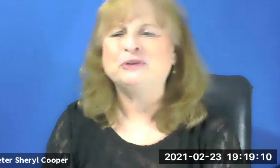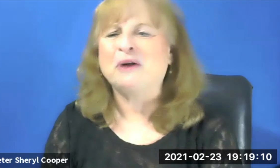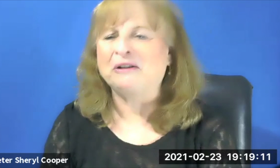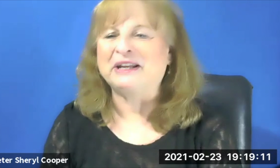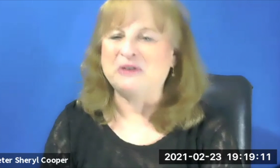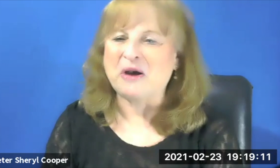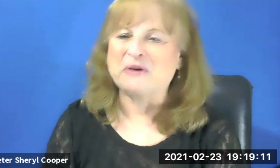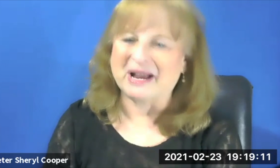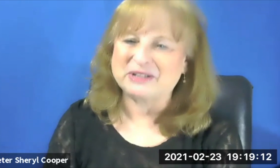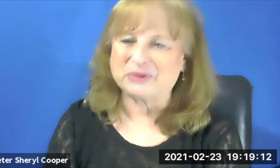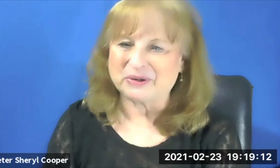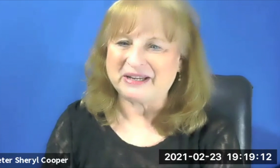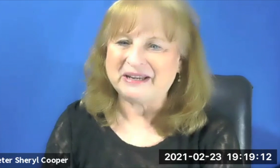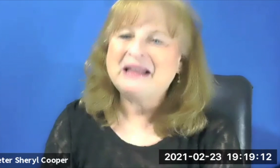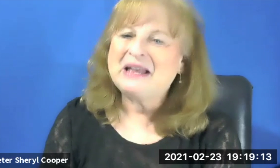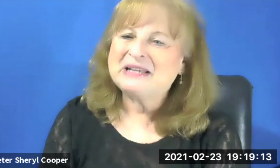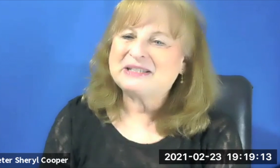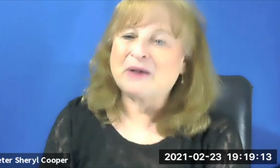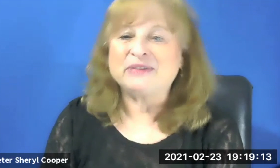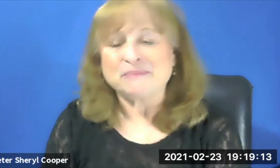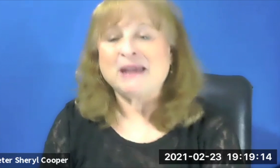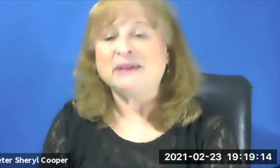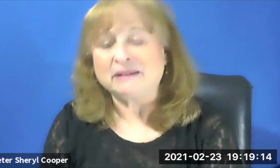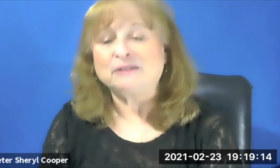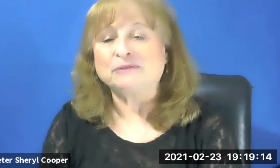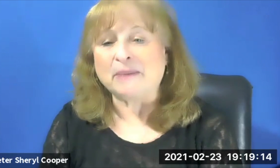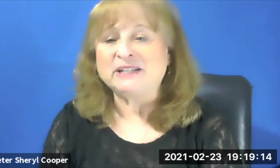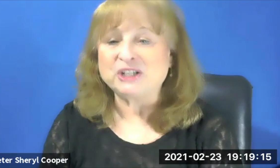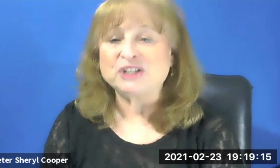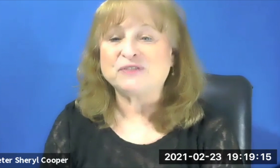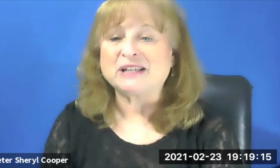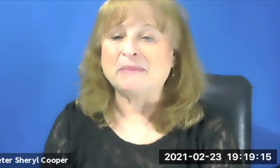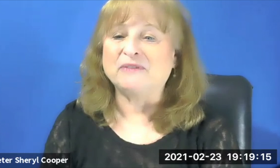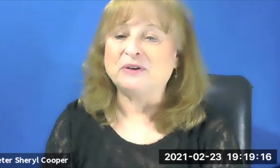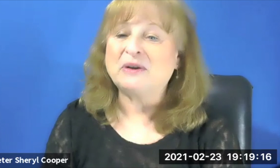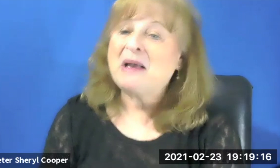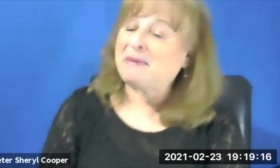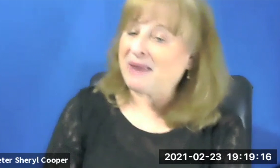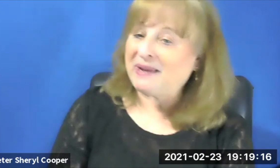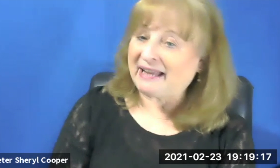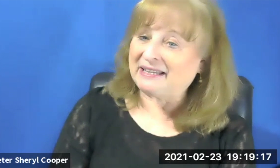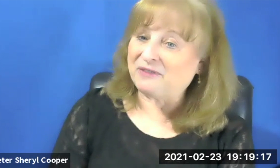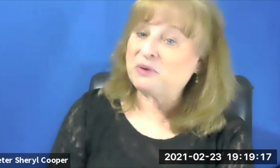You already know my story. So this may be a little repetitious for some of you. But maybe